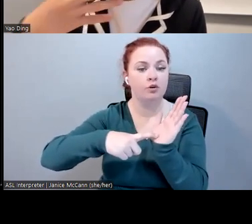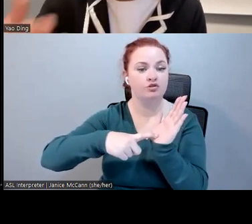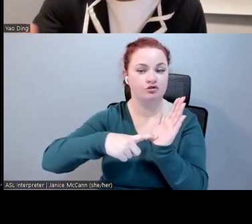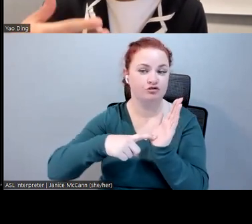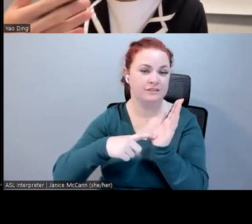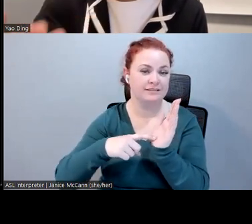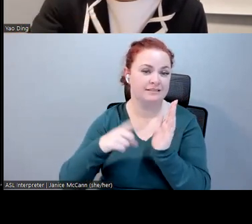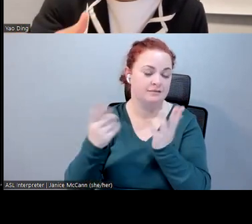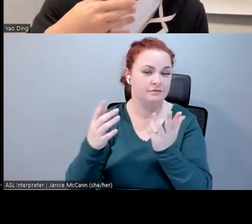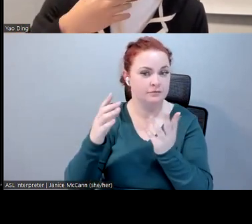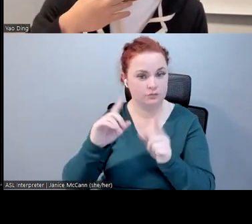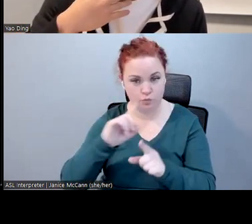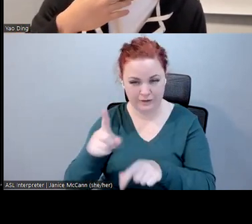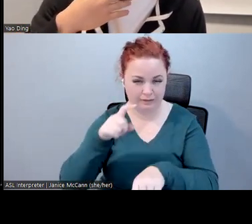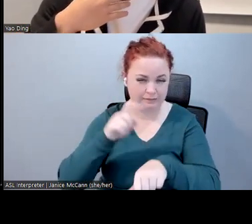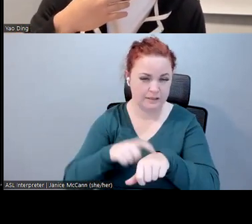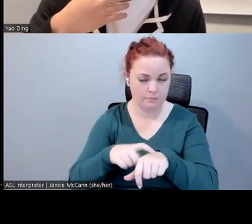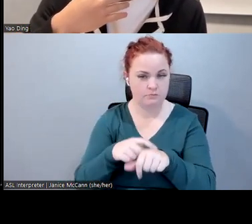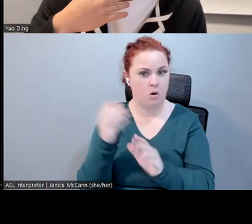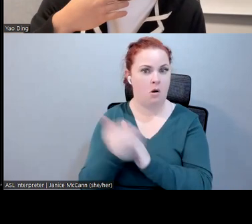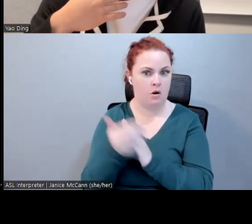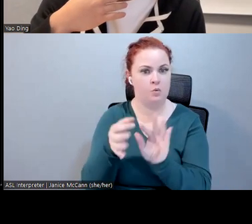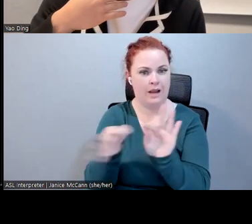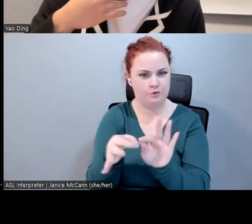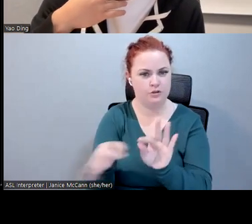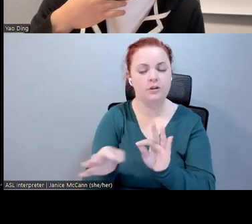real-time auto-captioning. What are the ethical and privacy